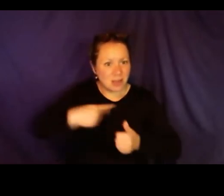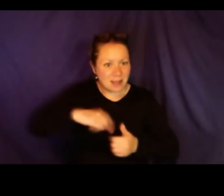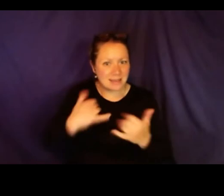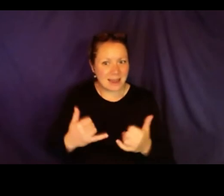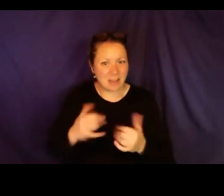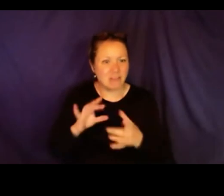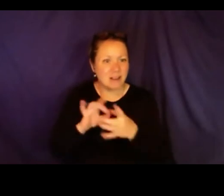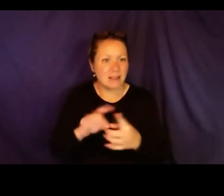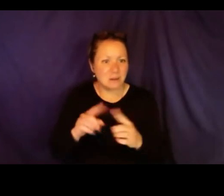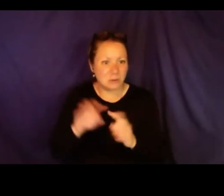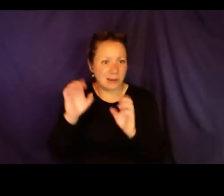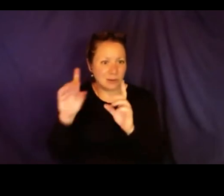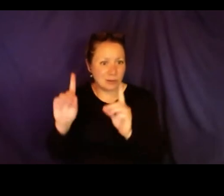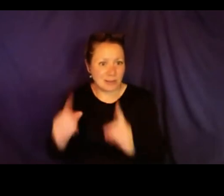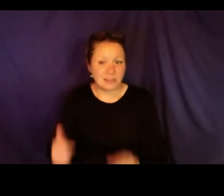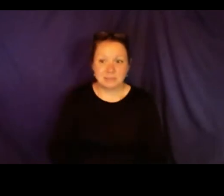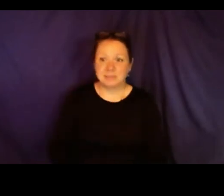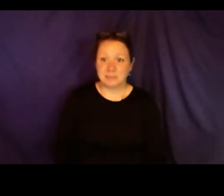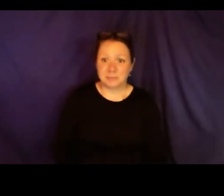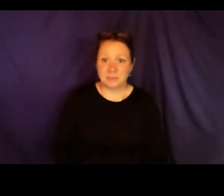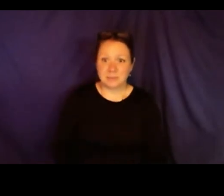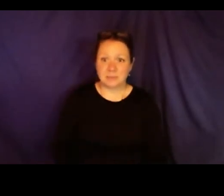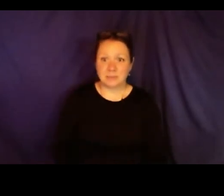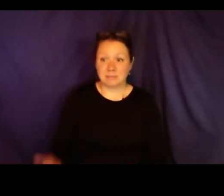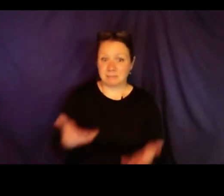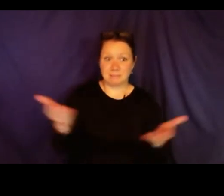We want to hear from the audience what you can